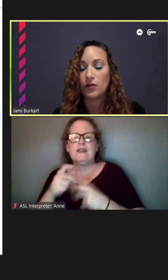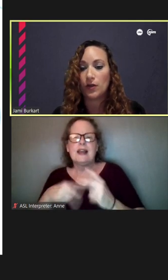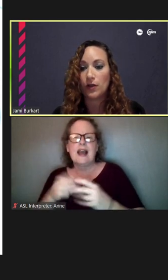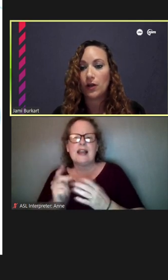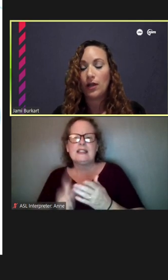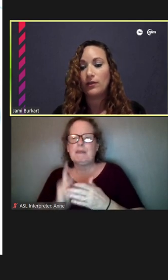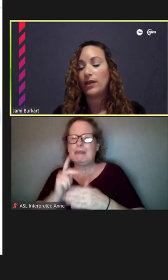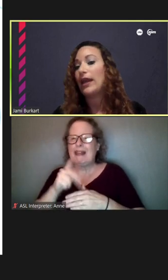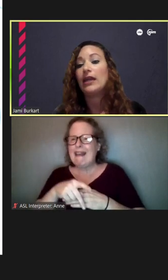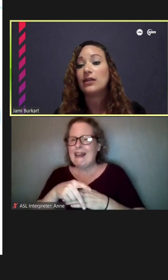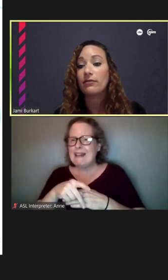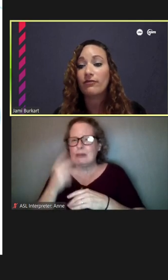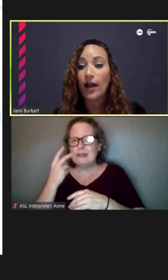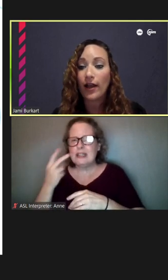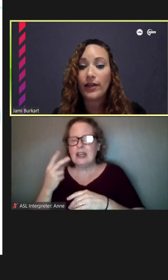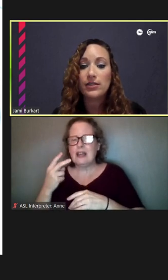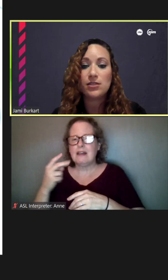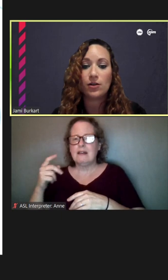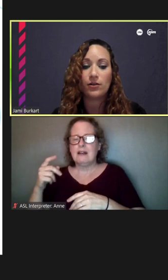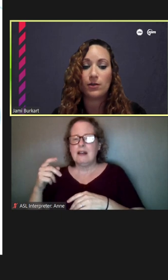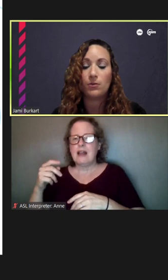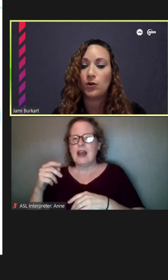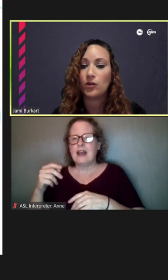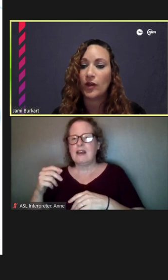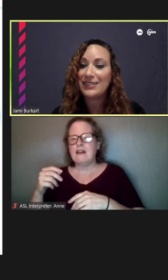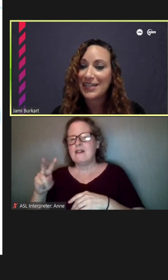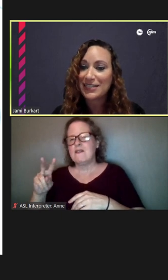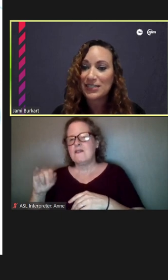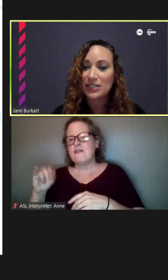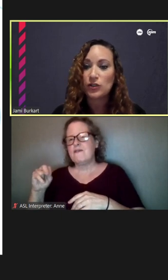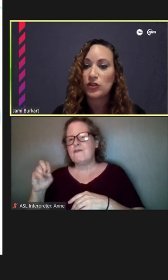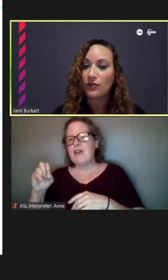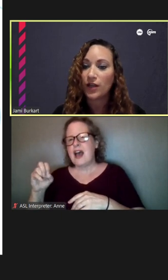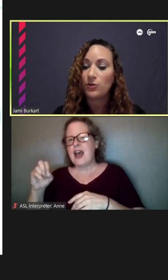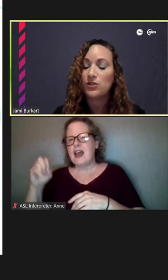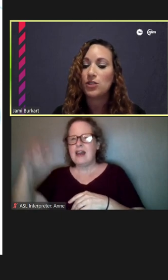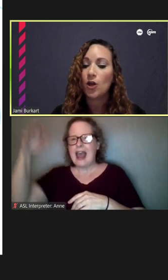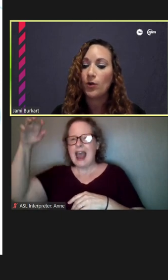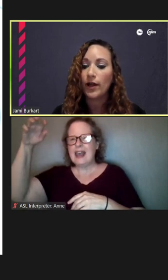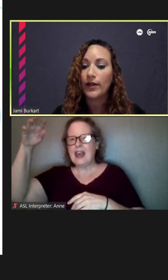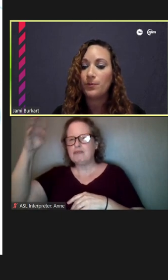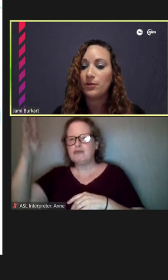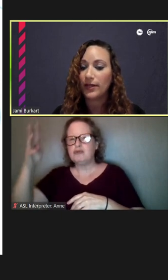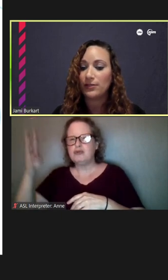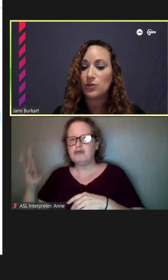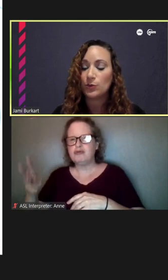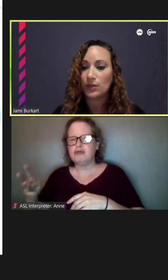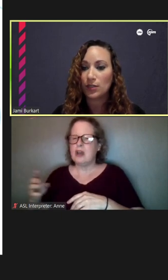are there like hanging vines? Are they more like daisies or sunflowers? What kind of plants really